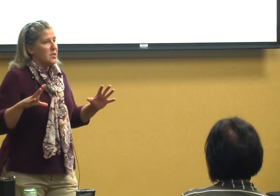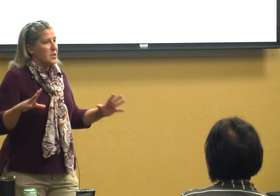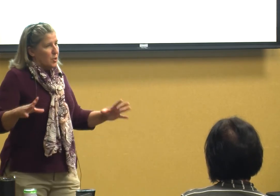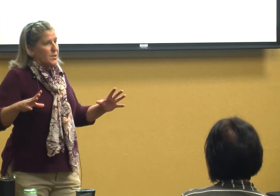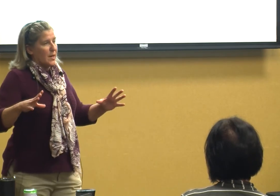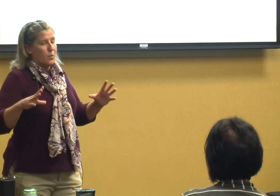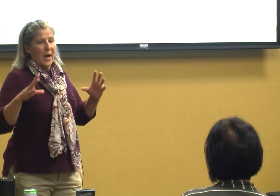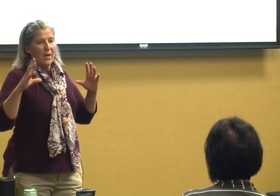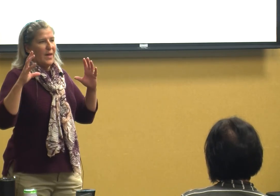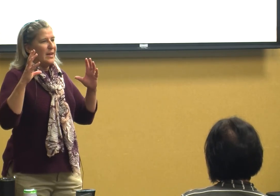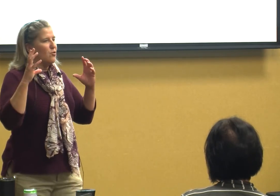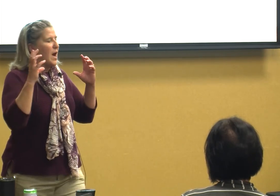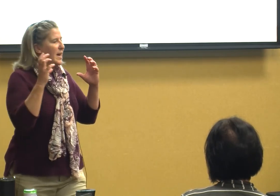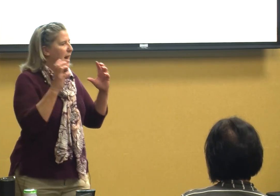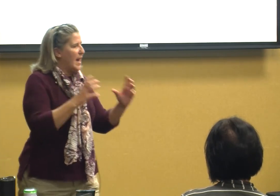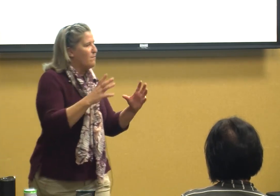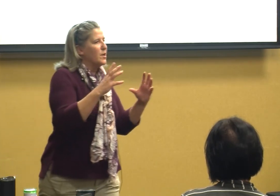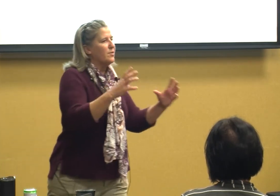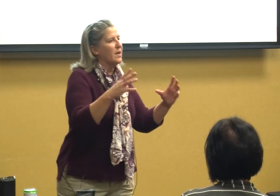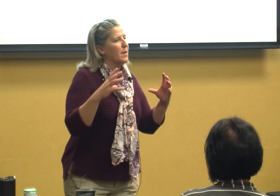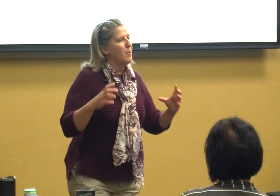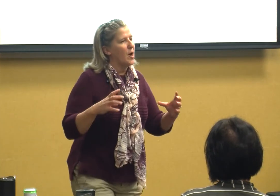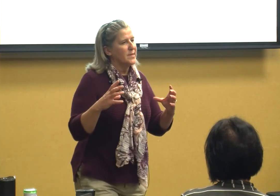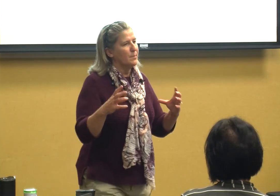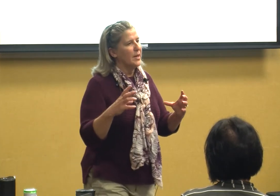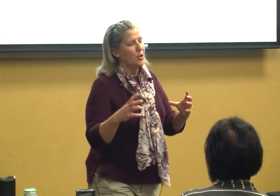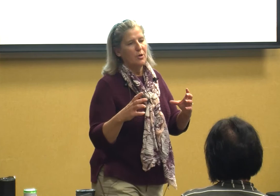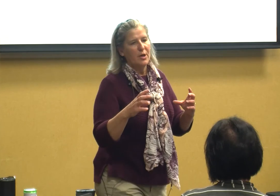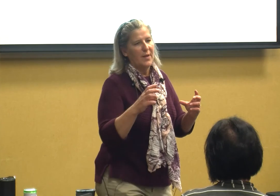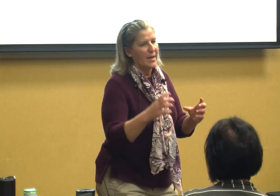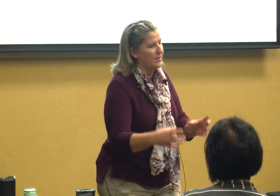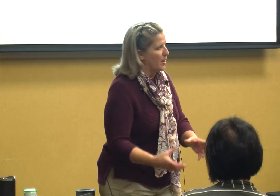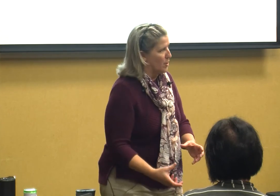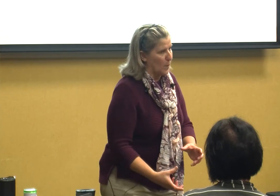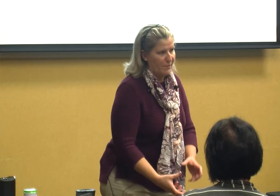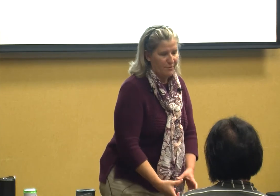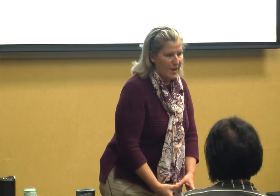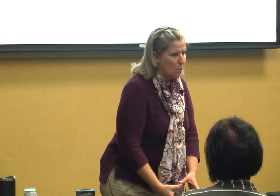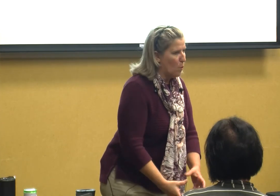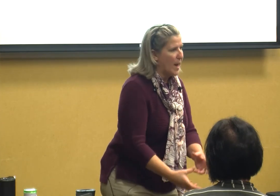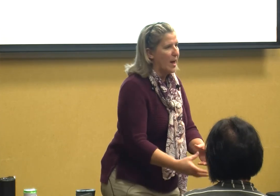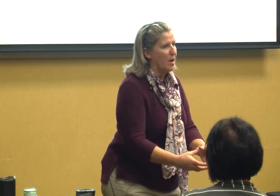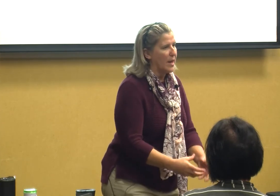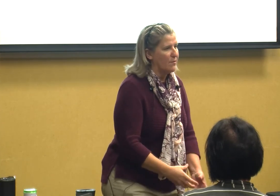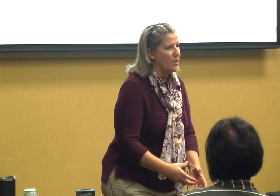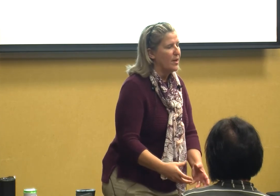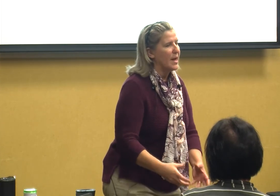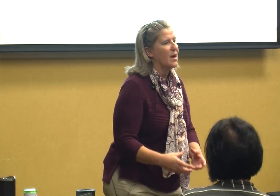lose it well they tried everything they possibly could they you know it fit well everything else